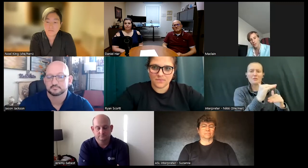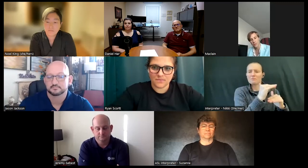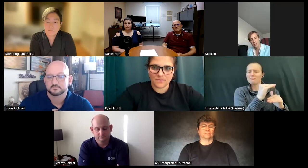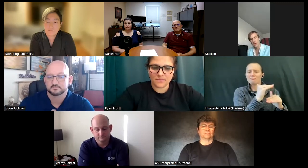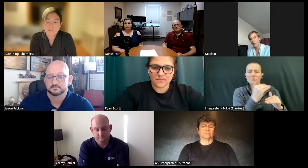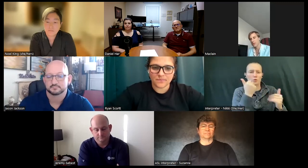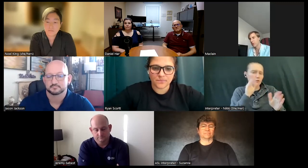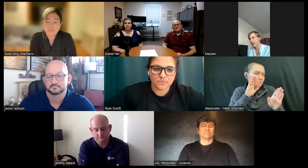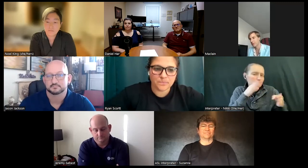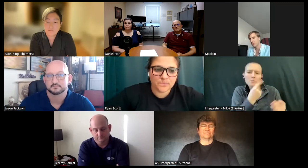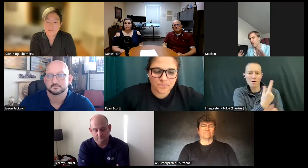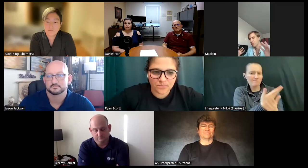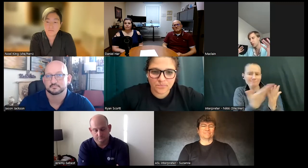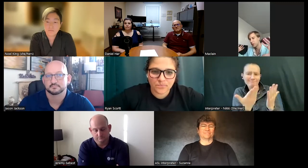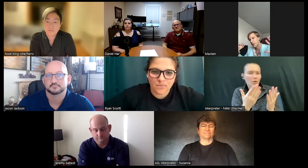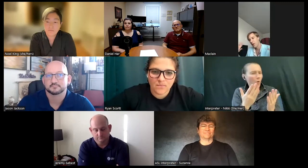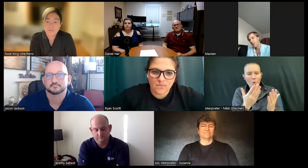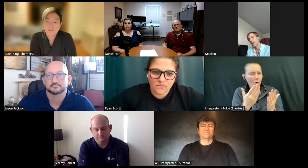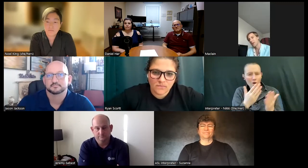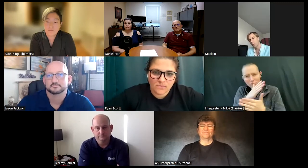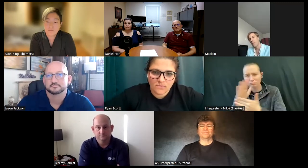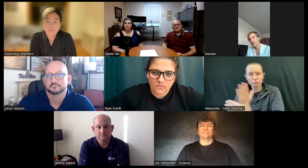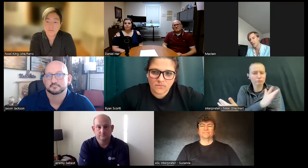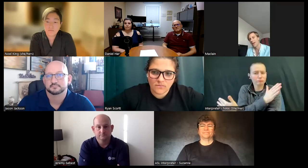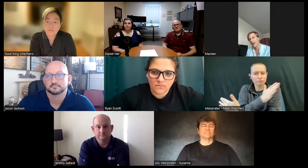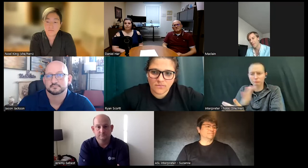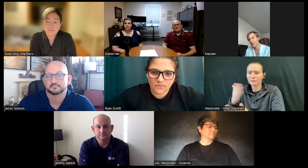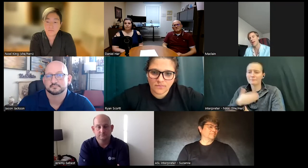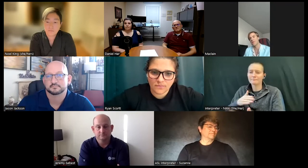one thing and so that's probably the biggest role models in my life is